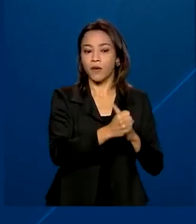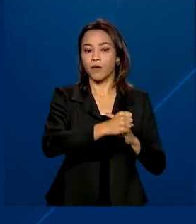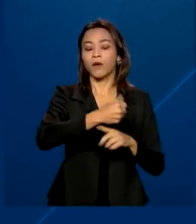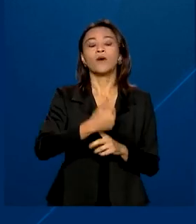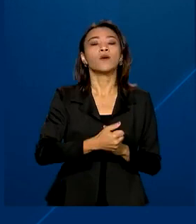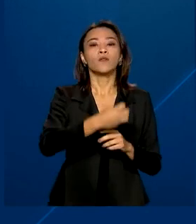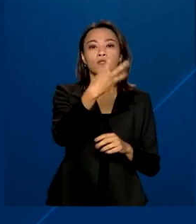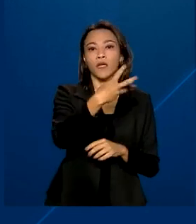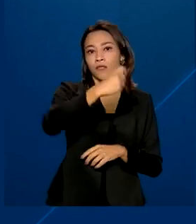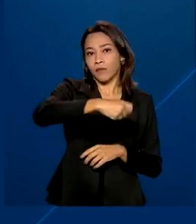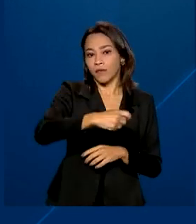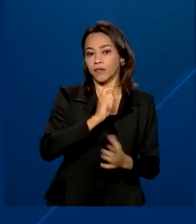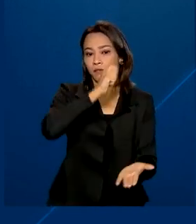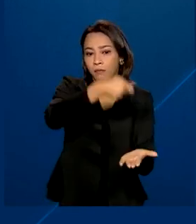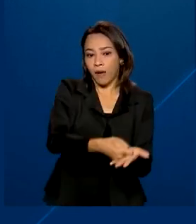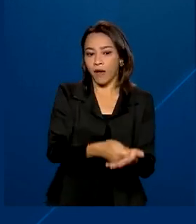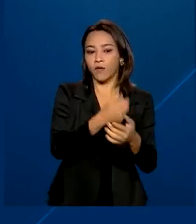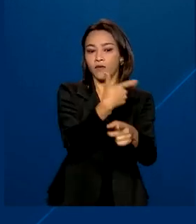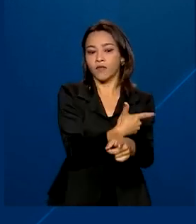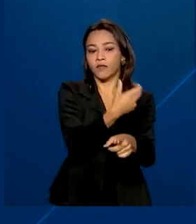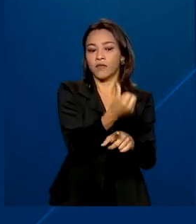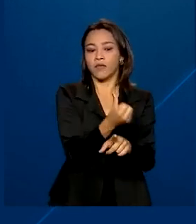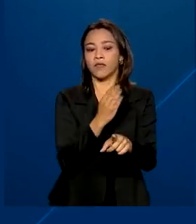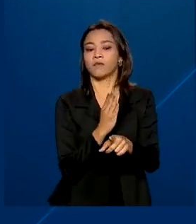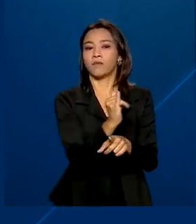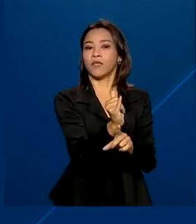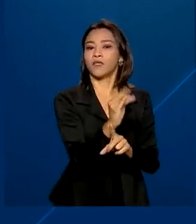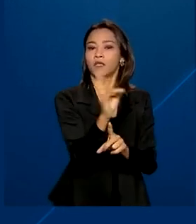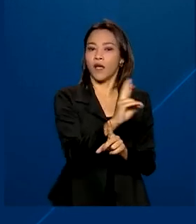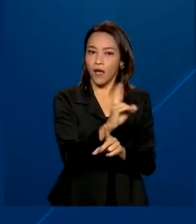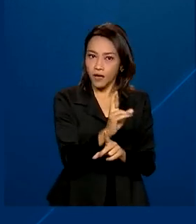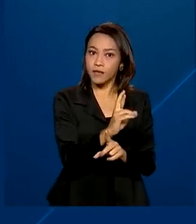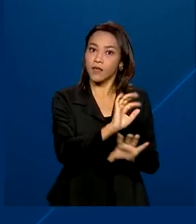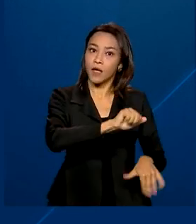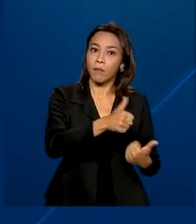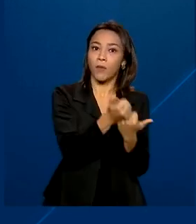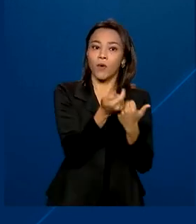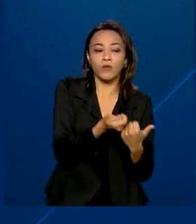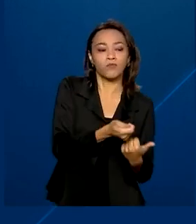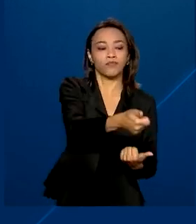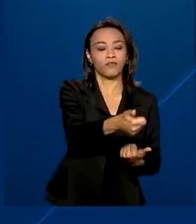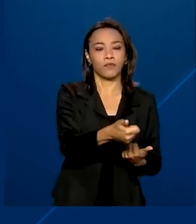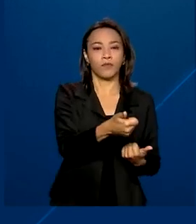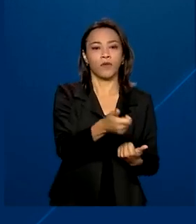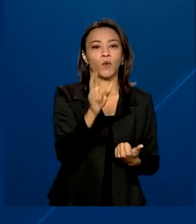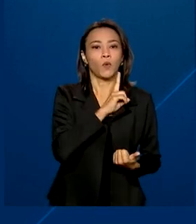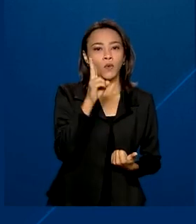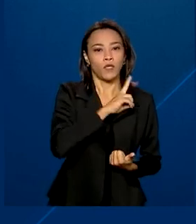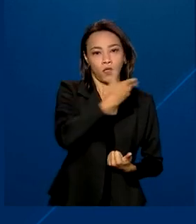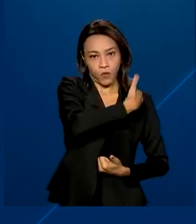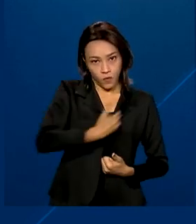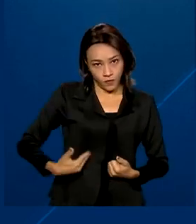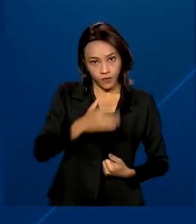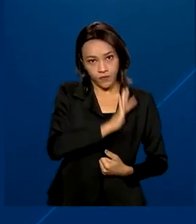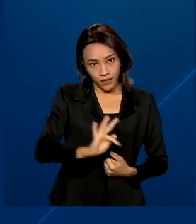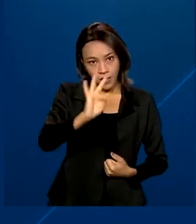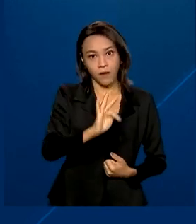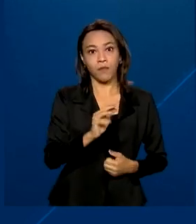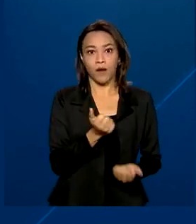were paid 26 billion reais in emergency aid for 38 million Brazilians and between